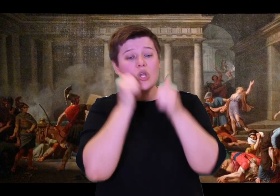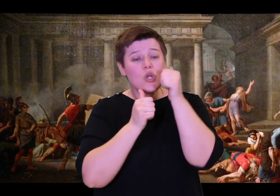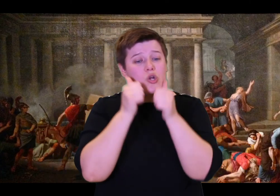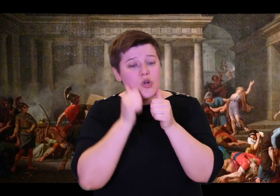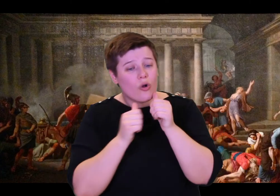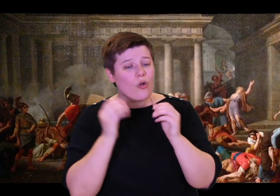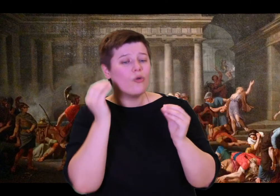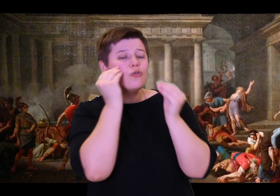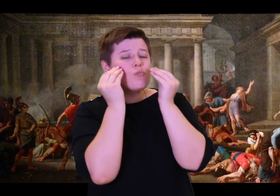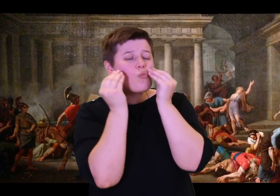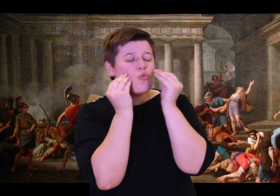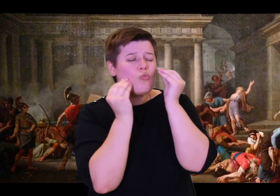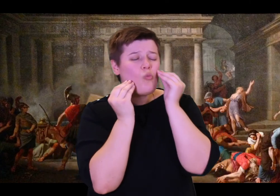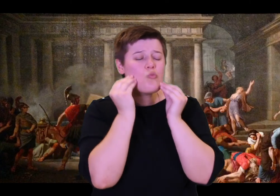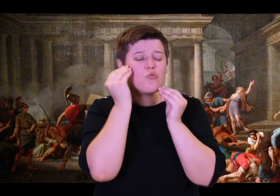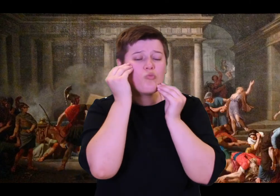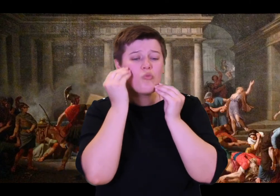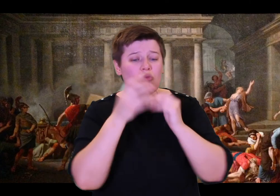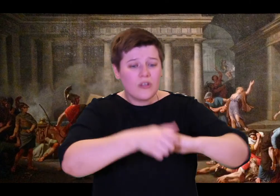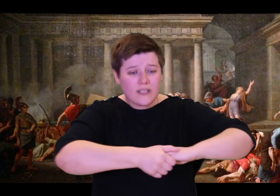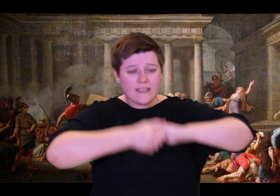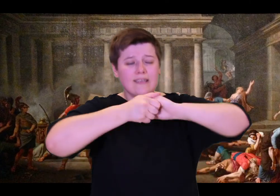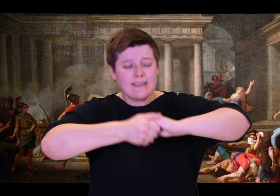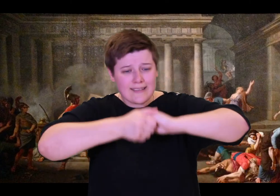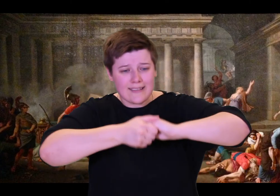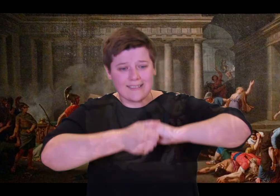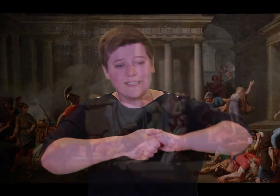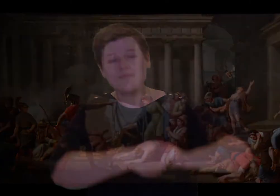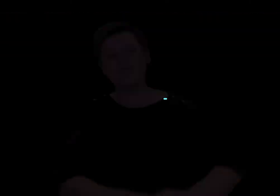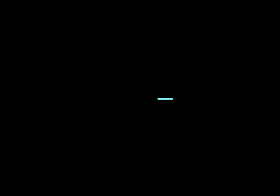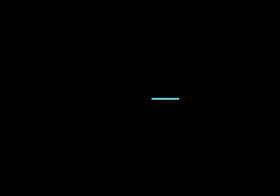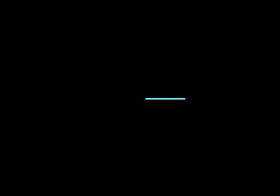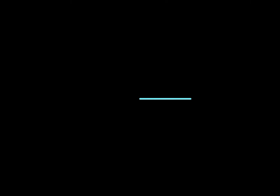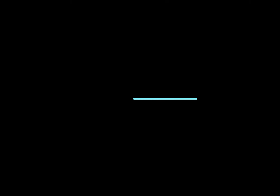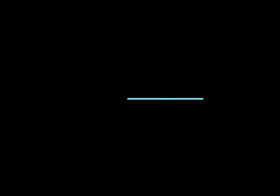their apartments to greet Odysseus with open arms.